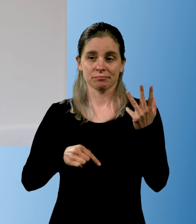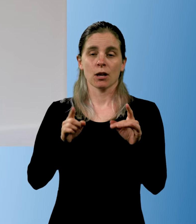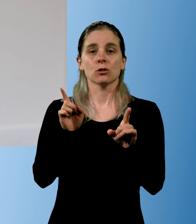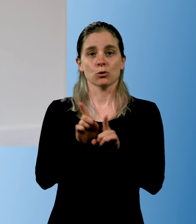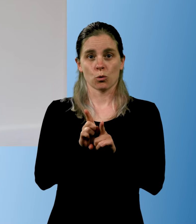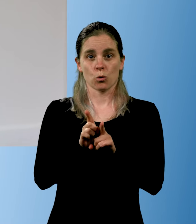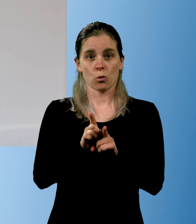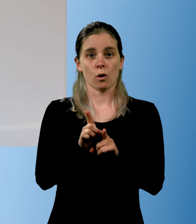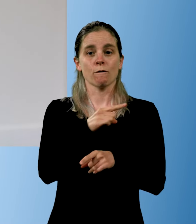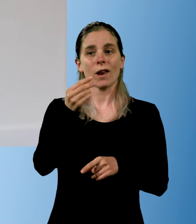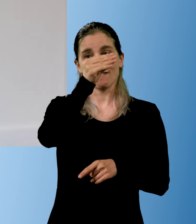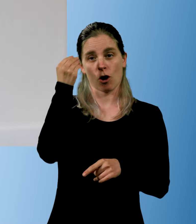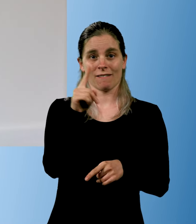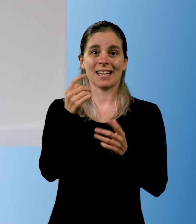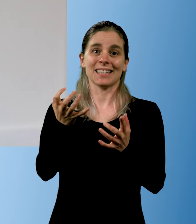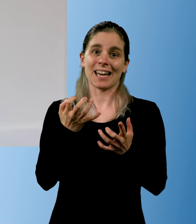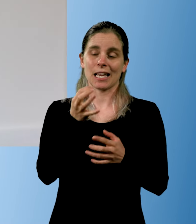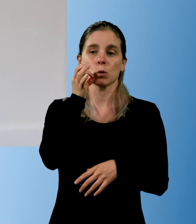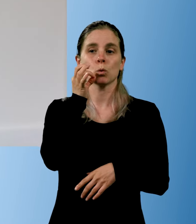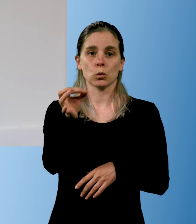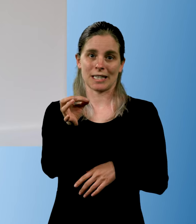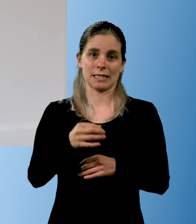We know that we need this time.